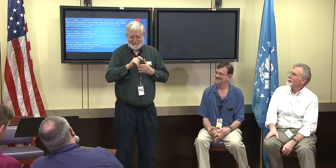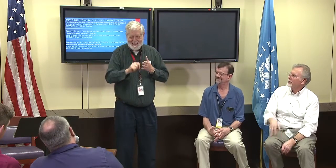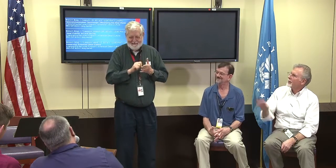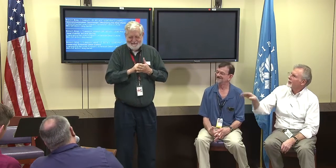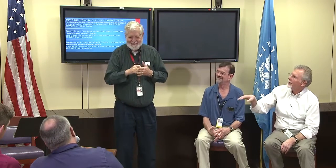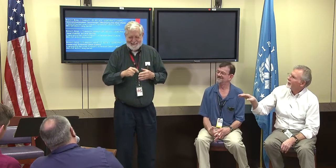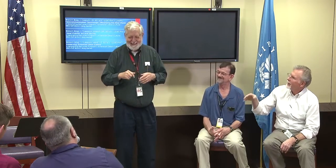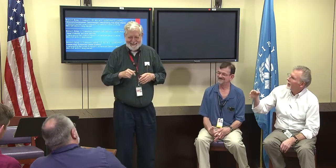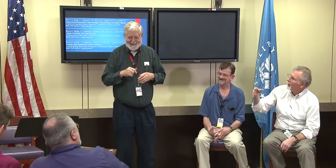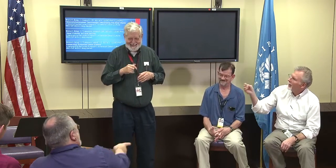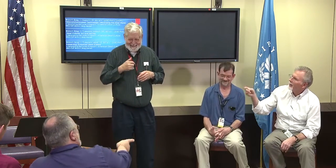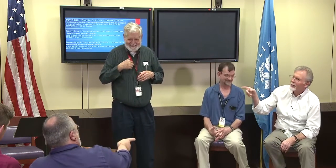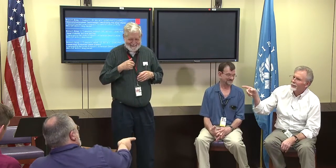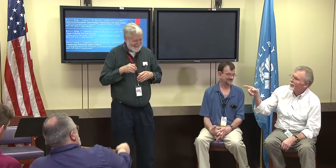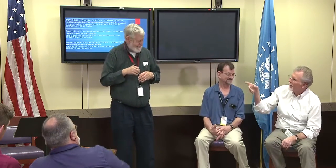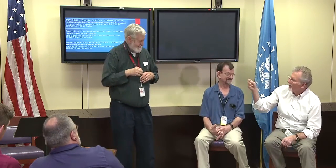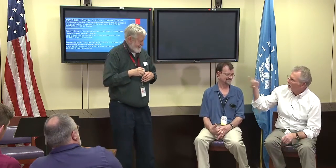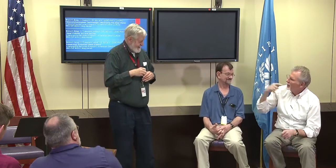with the signal that I was using.